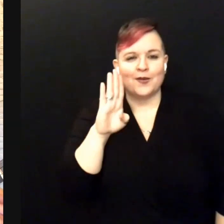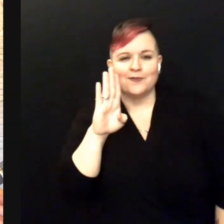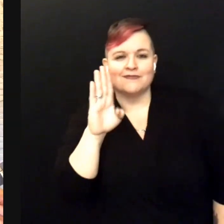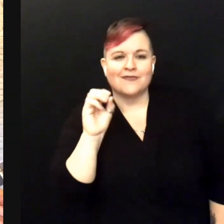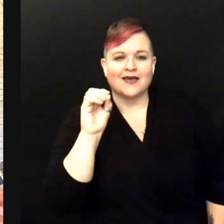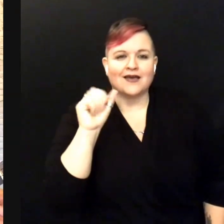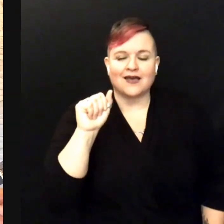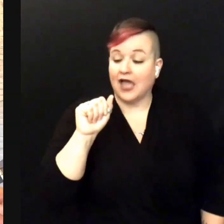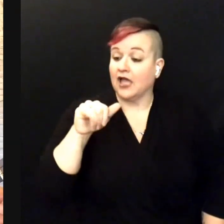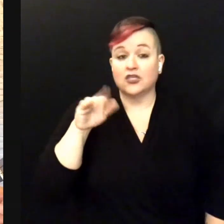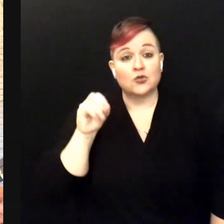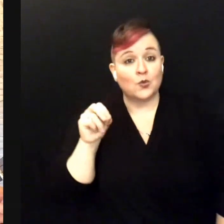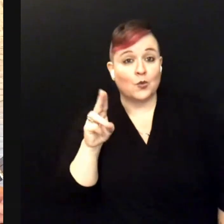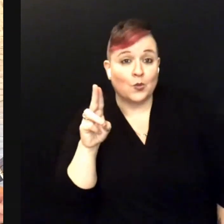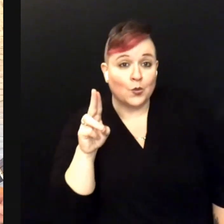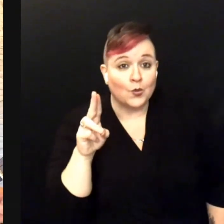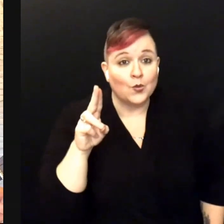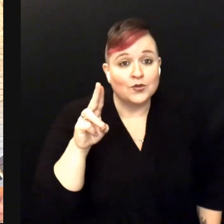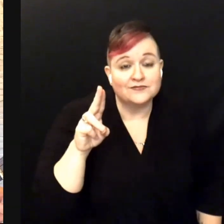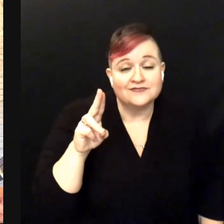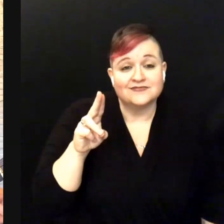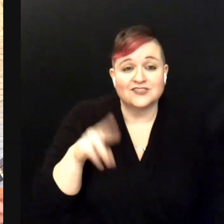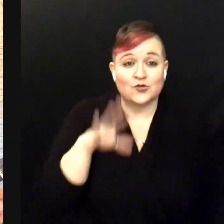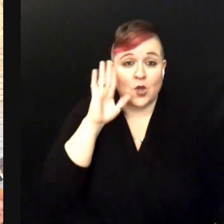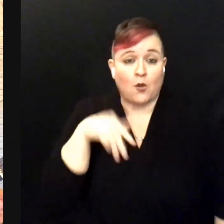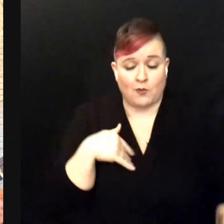Saving nickels saving dimes